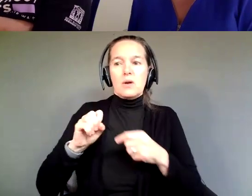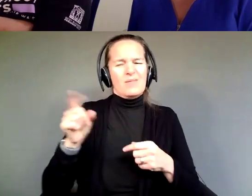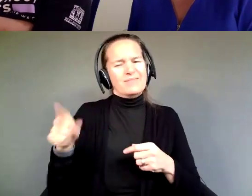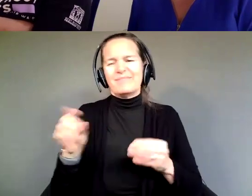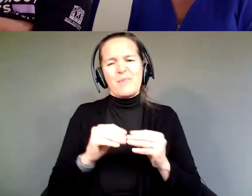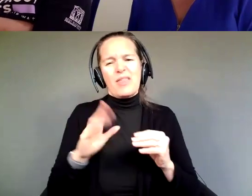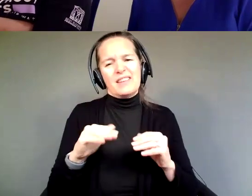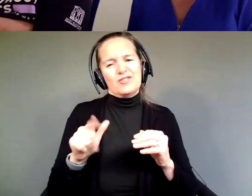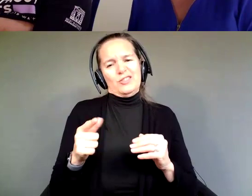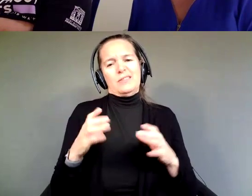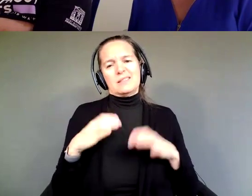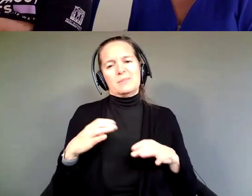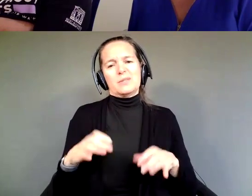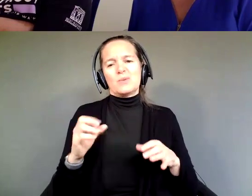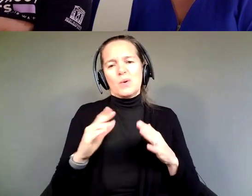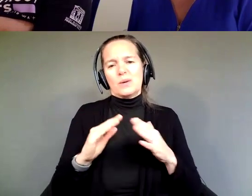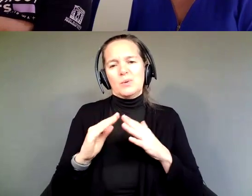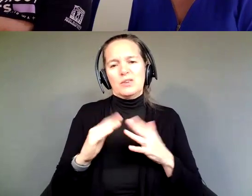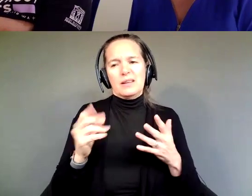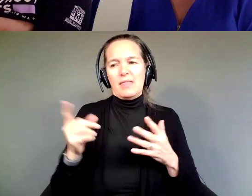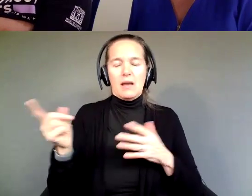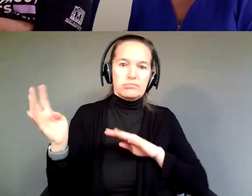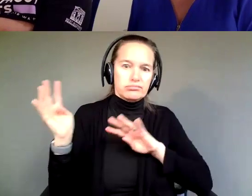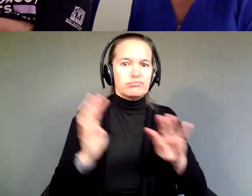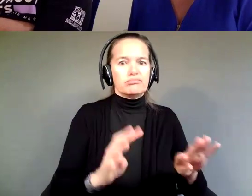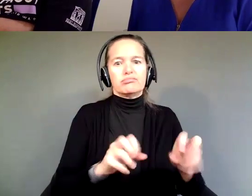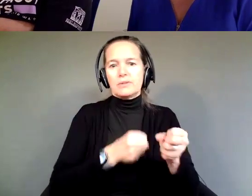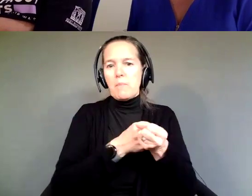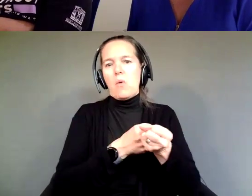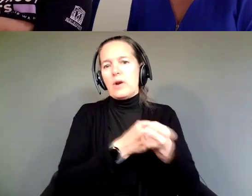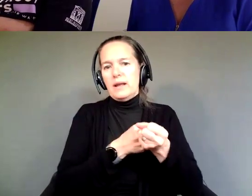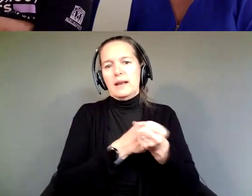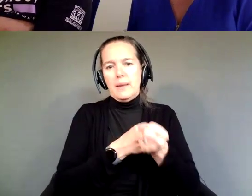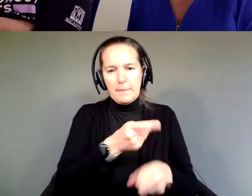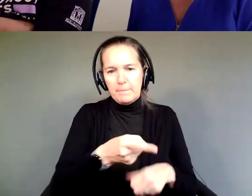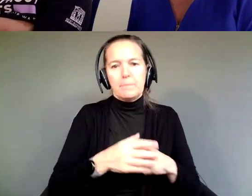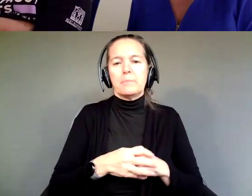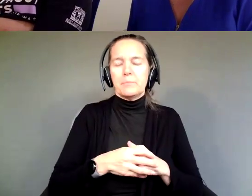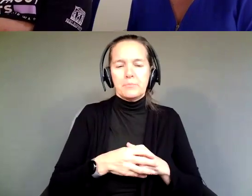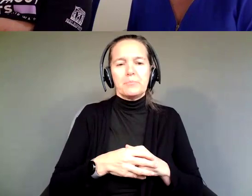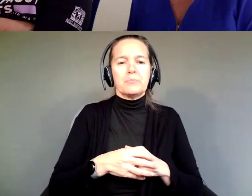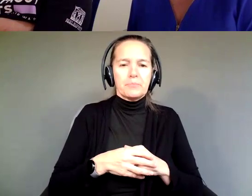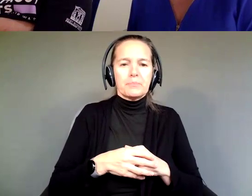It was more than community came in and supported him. That's how it worked.